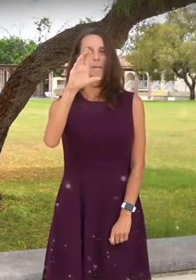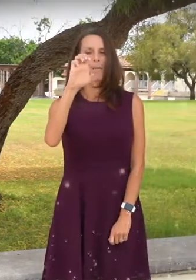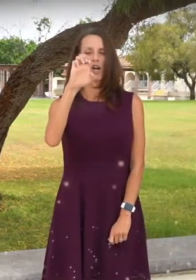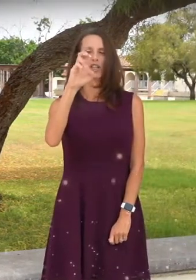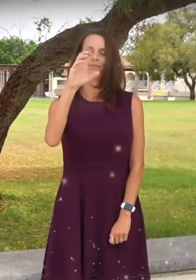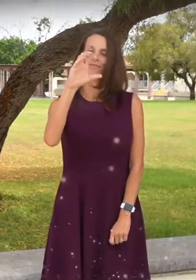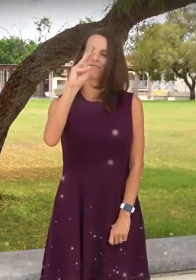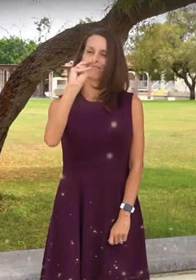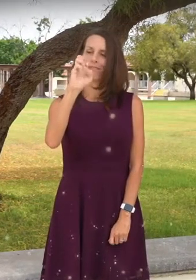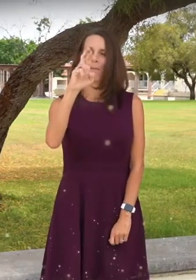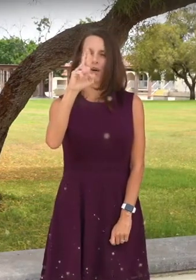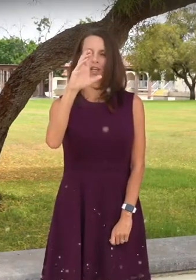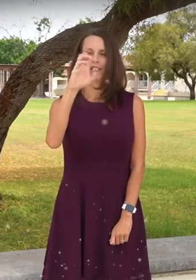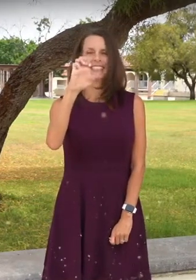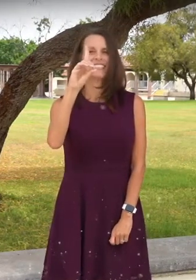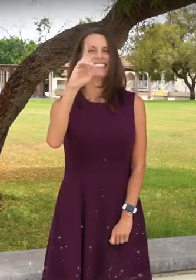MERCEDES CABRERA